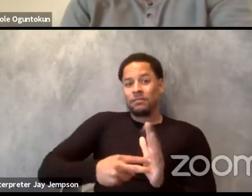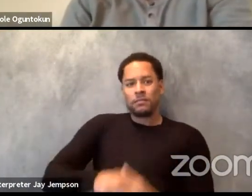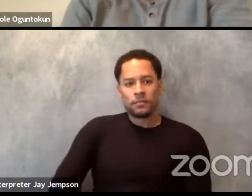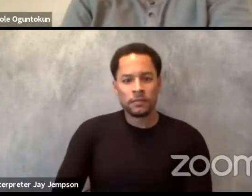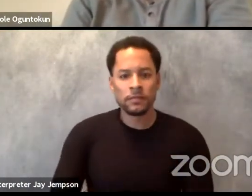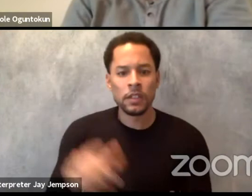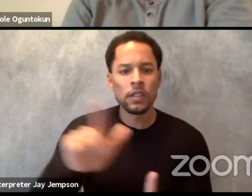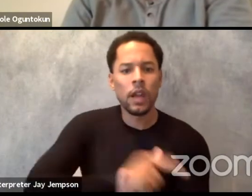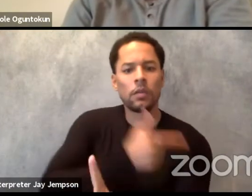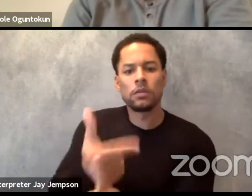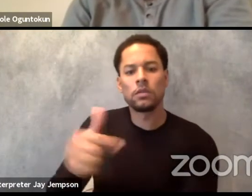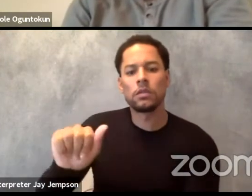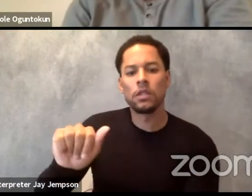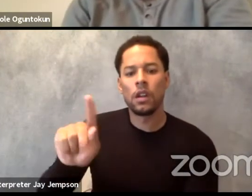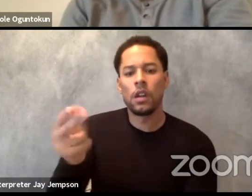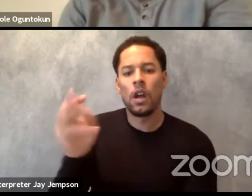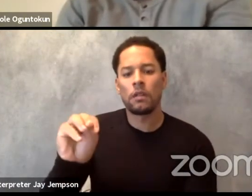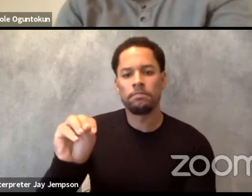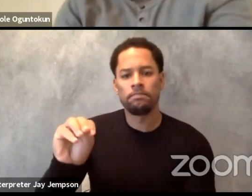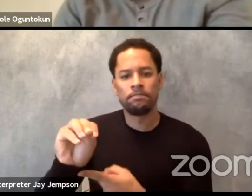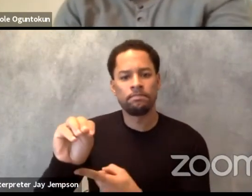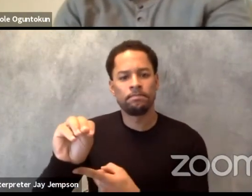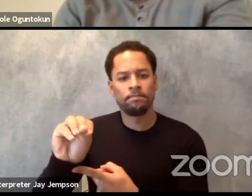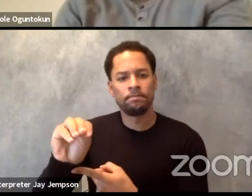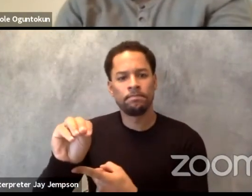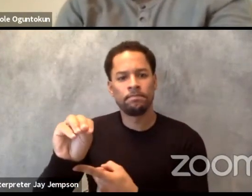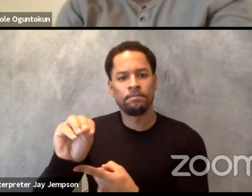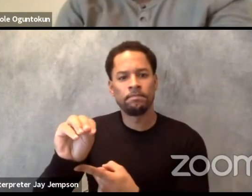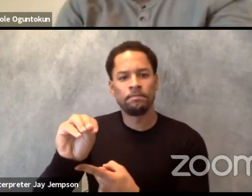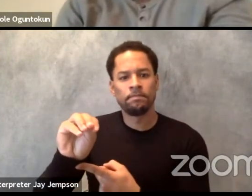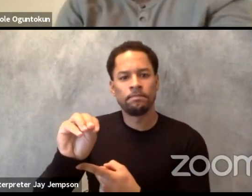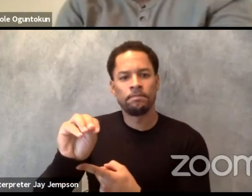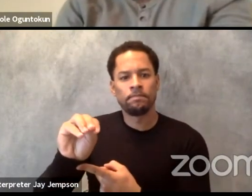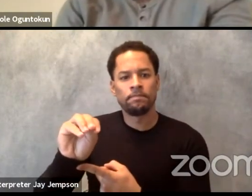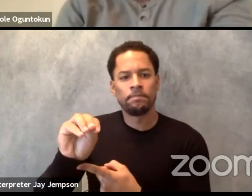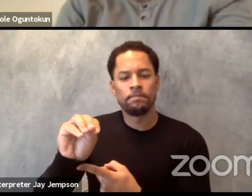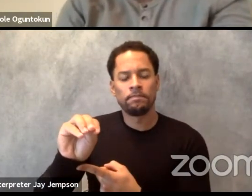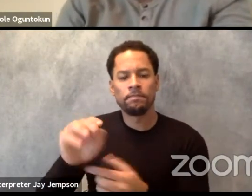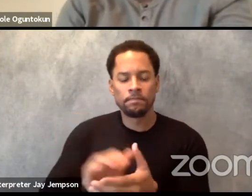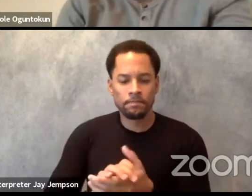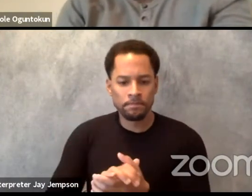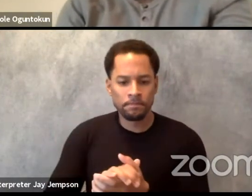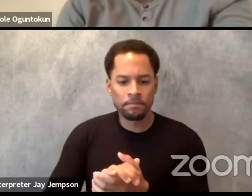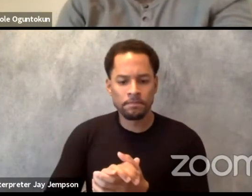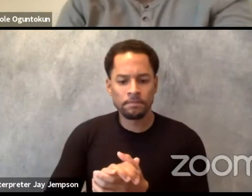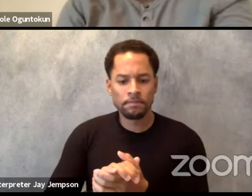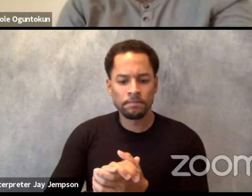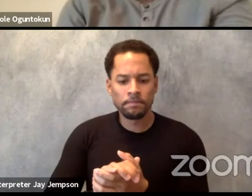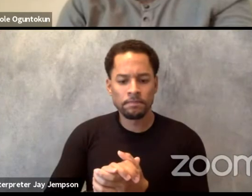and Adham, maybe also in speaking to this I want you to also chip in,